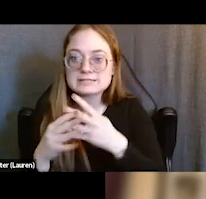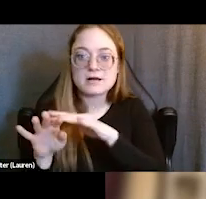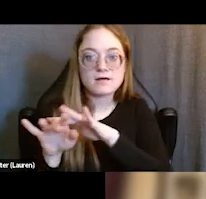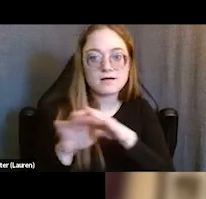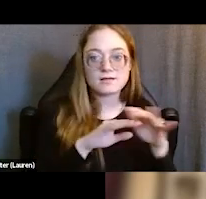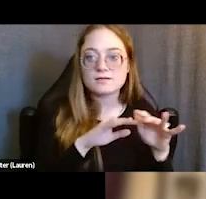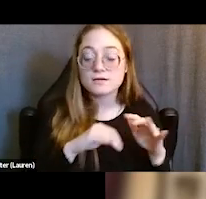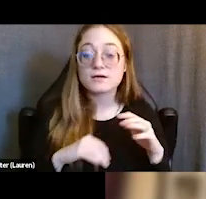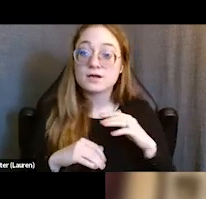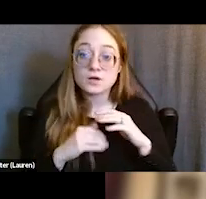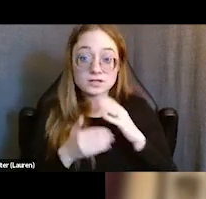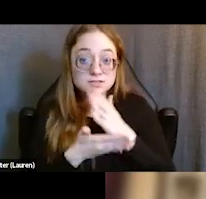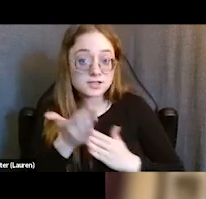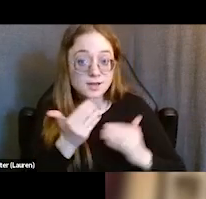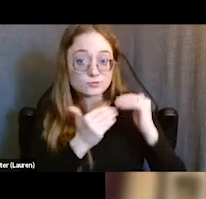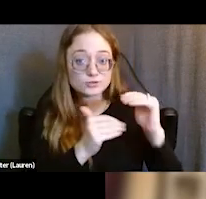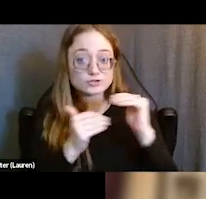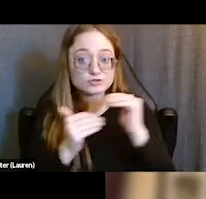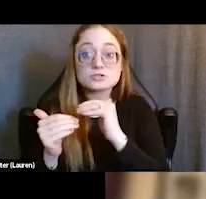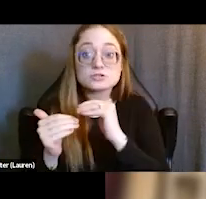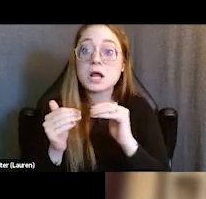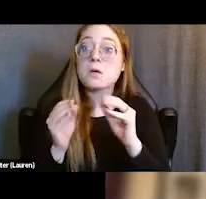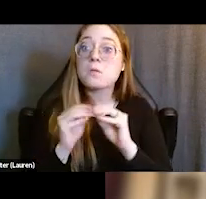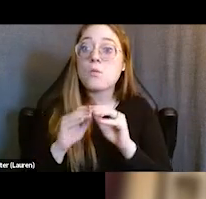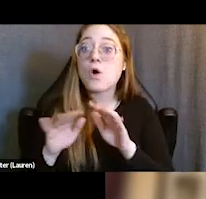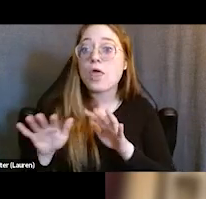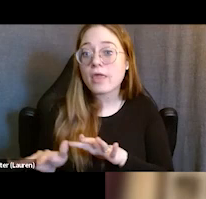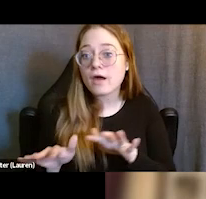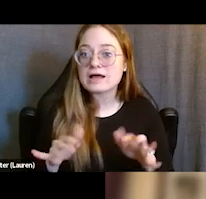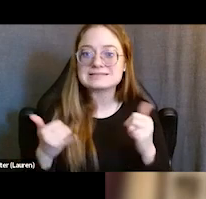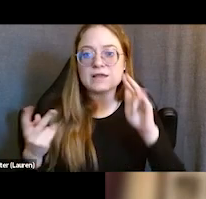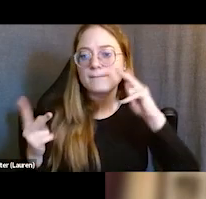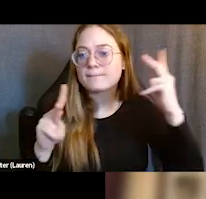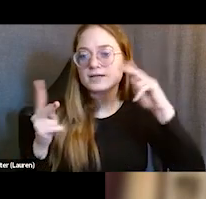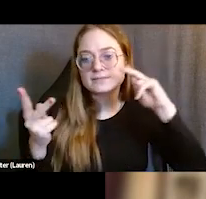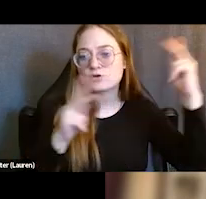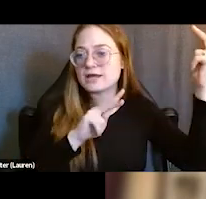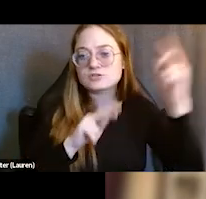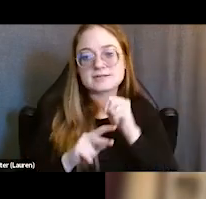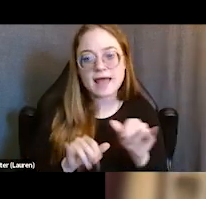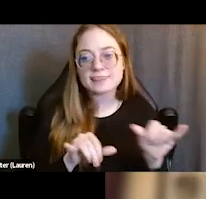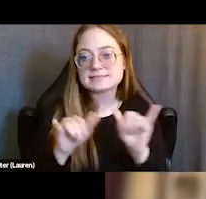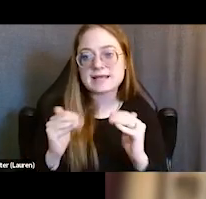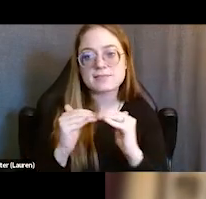And even if some of those restrictions lift, there are still miscommunications and not the same level of seamless coordination